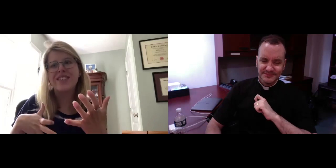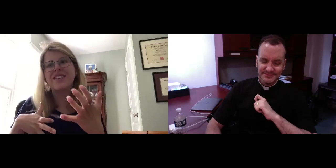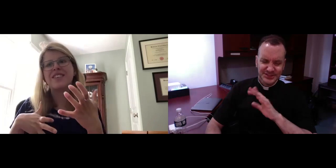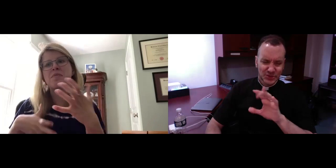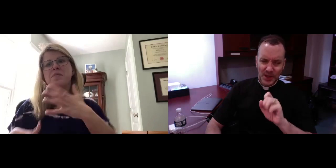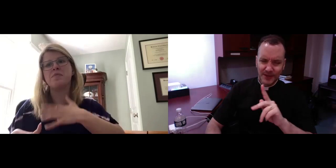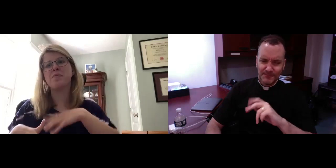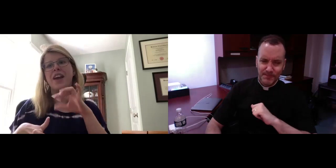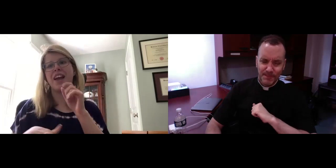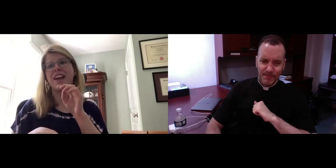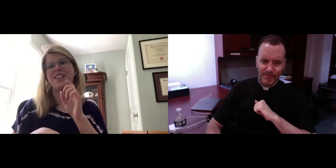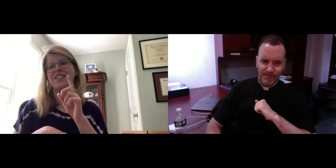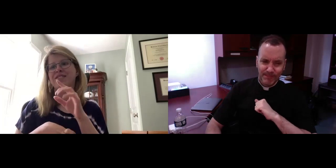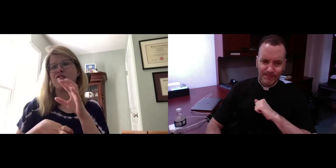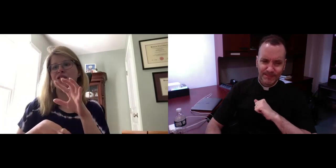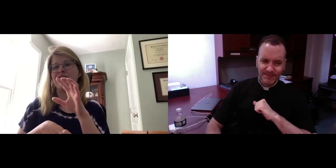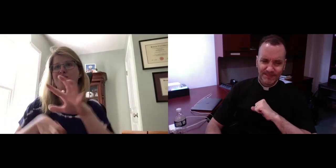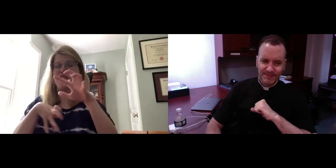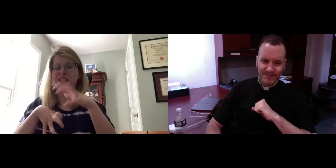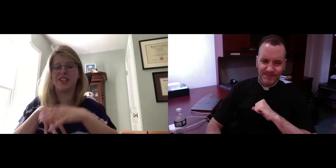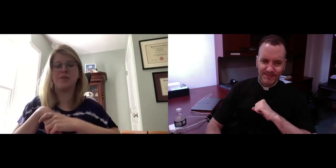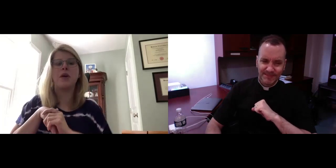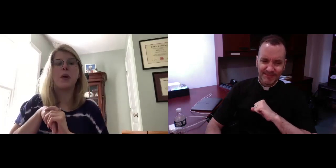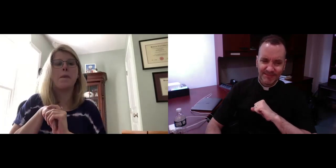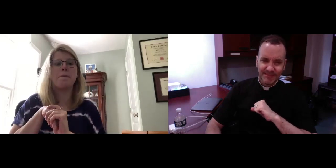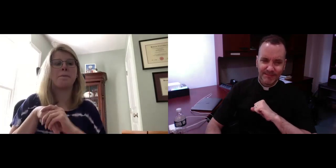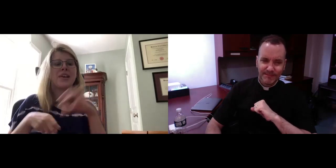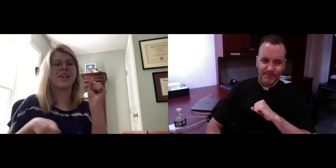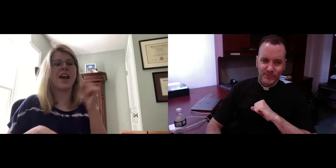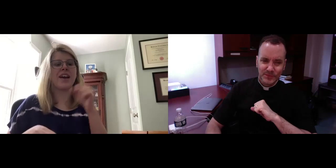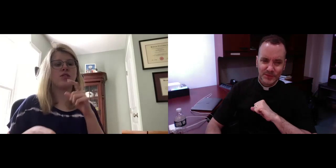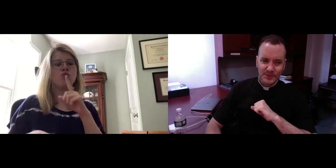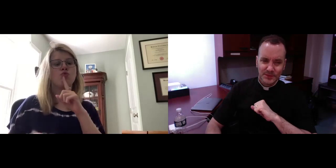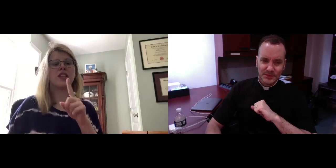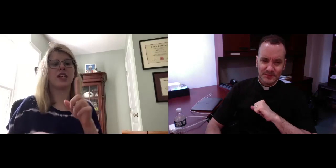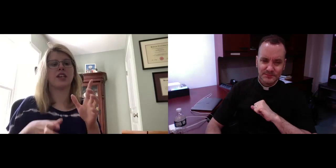signed a lot, if I'm not used to using it, it kind of cramps up and freezes on me.